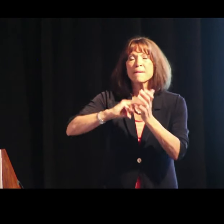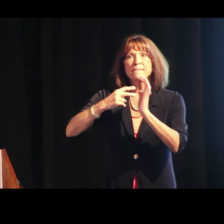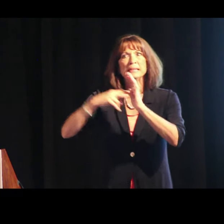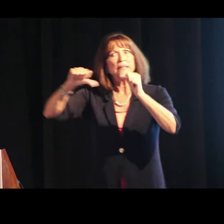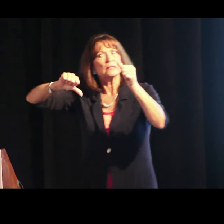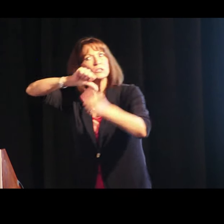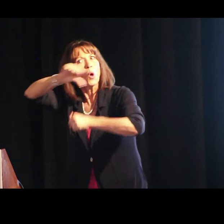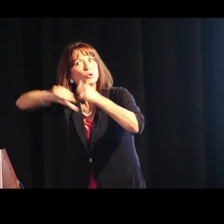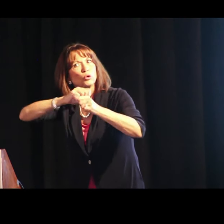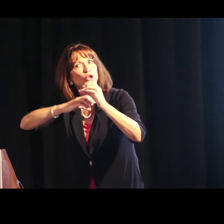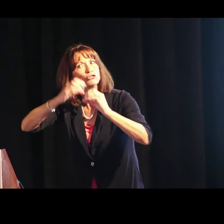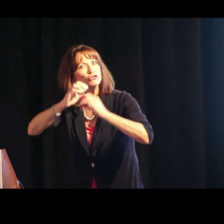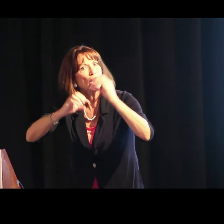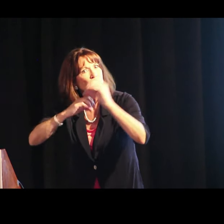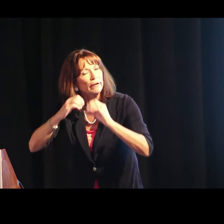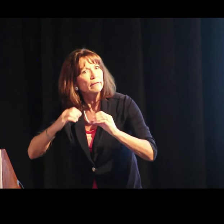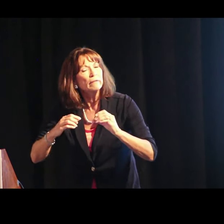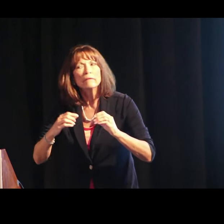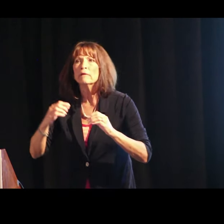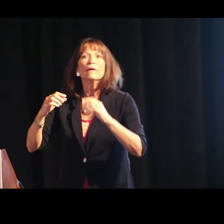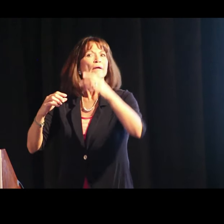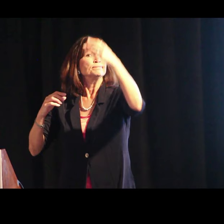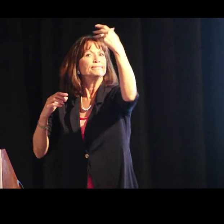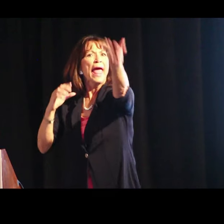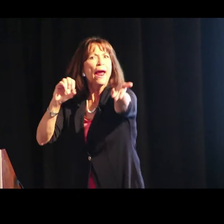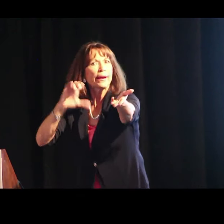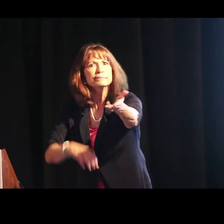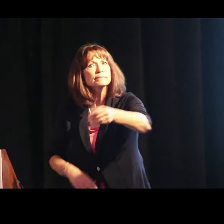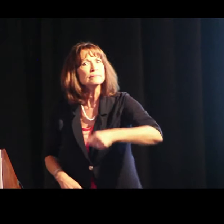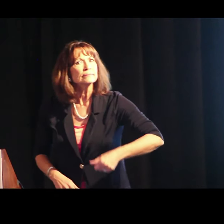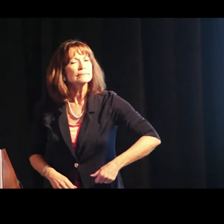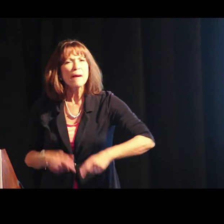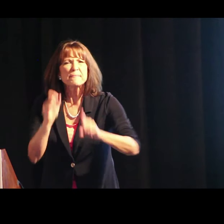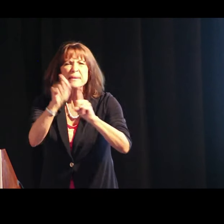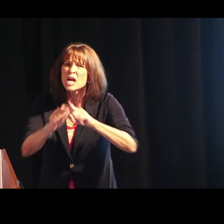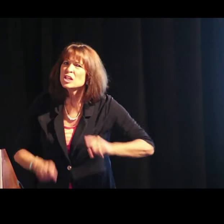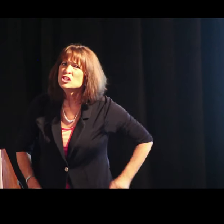there's actual social constructs with it. Eric –